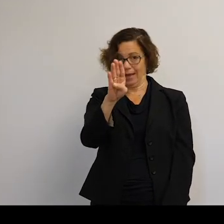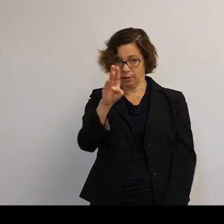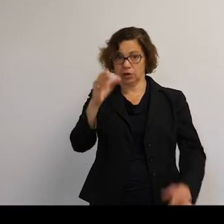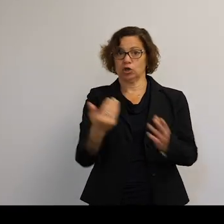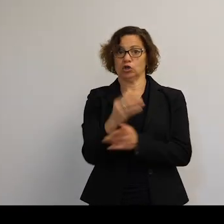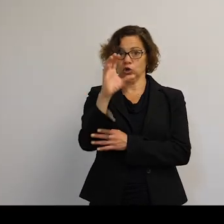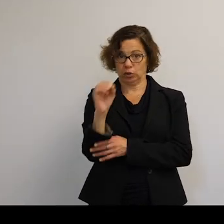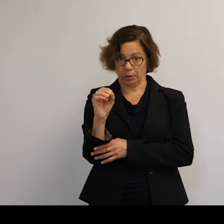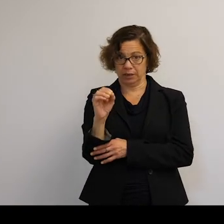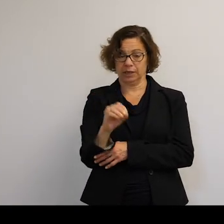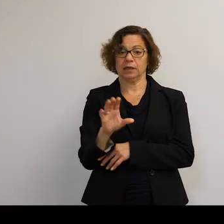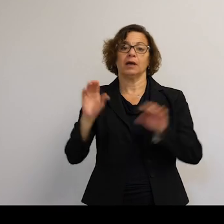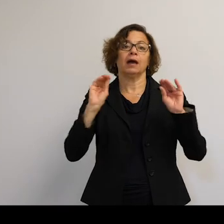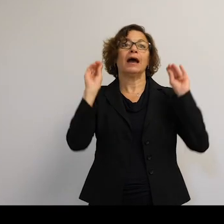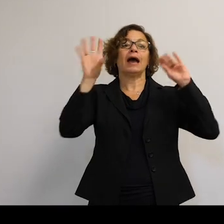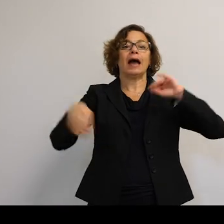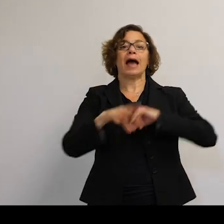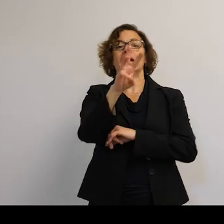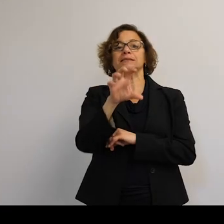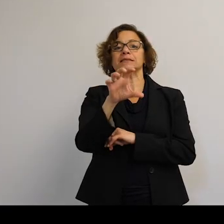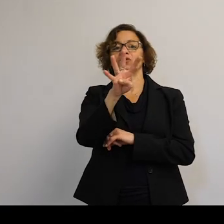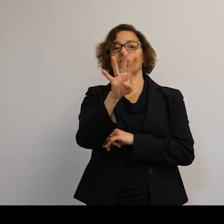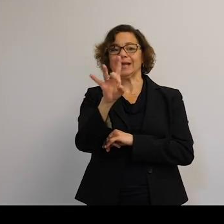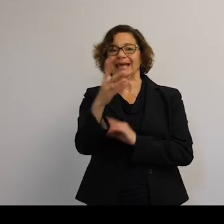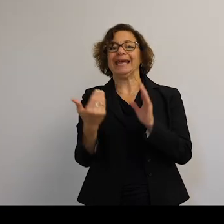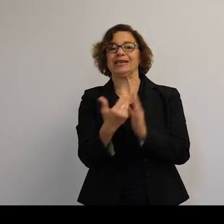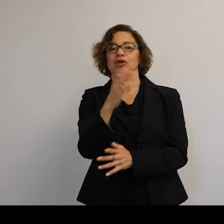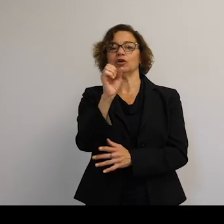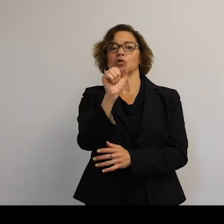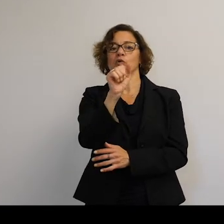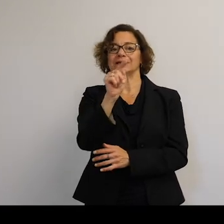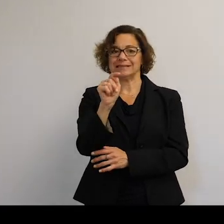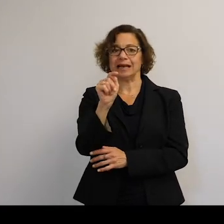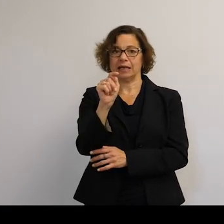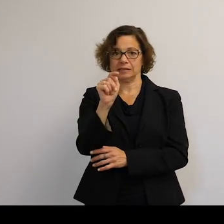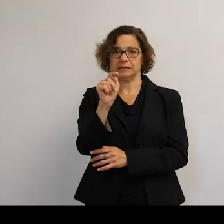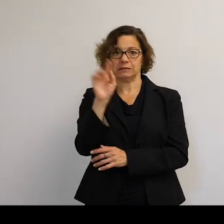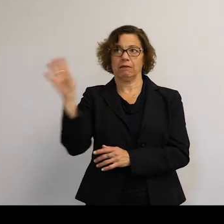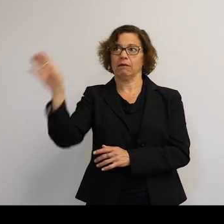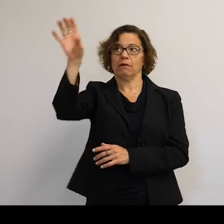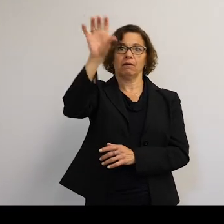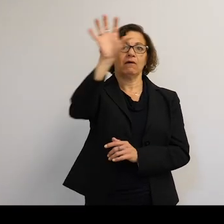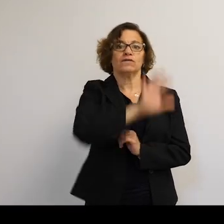We'll have 648 new satellites in order to give coverage around the world.